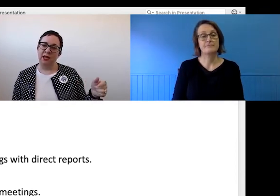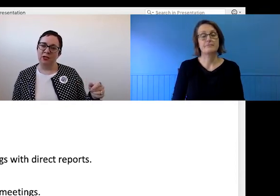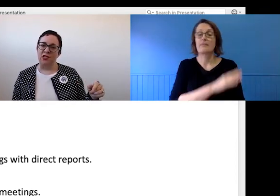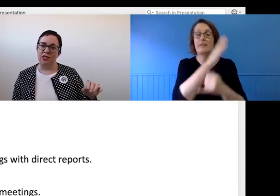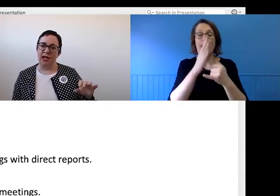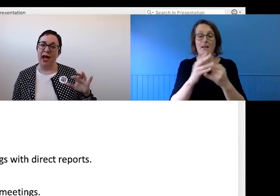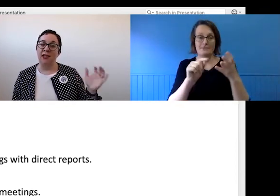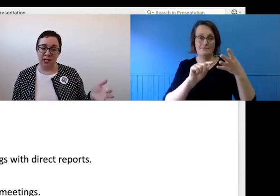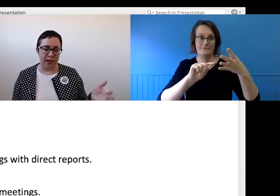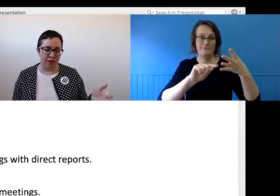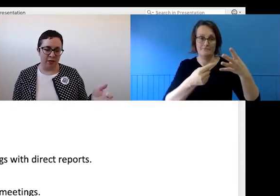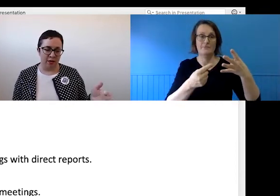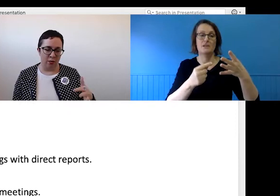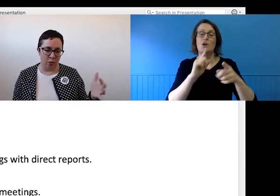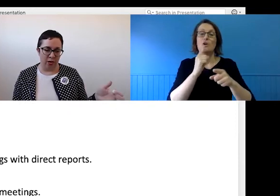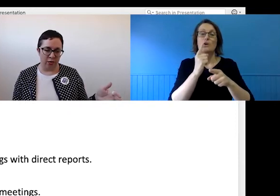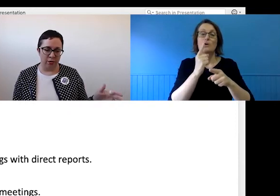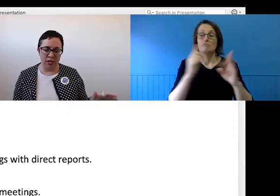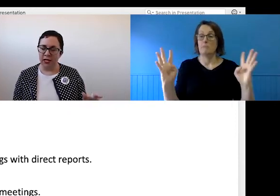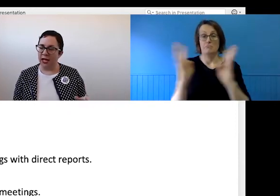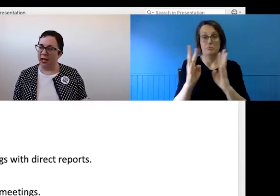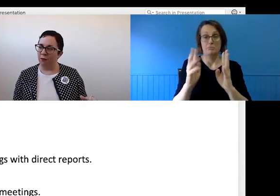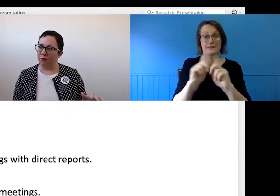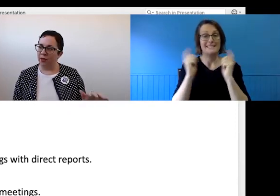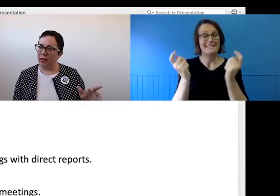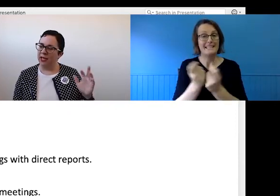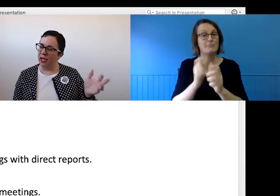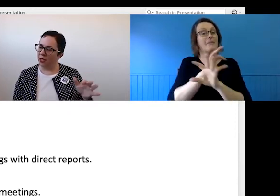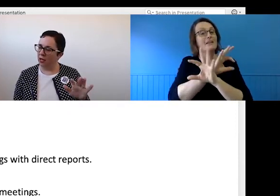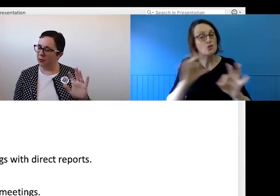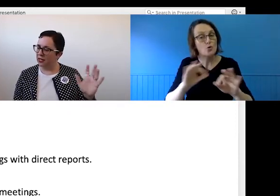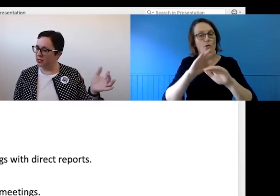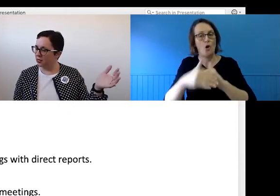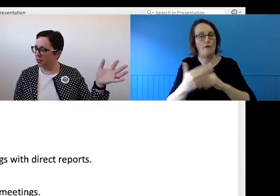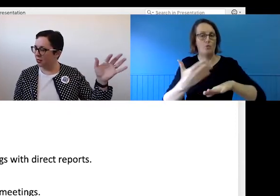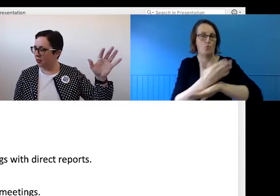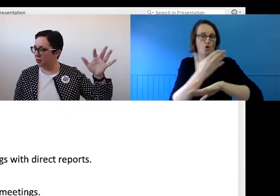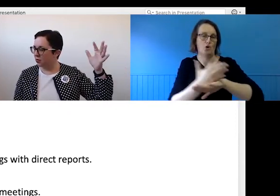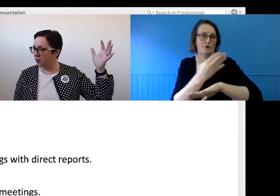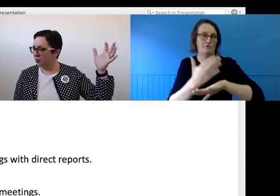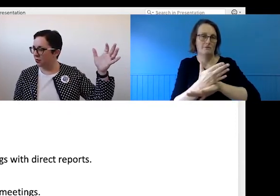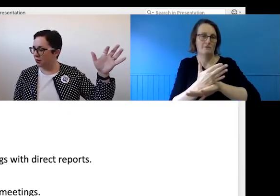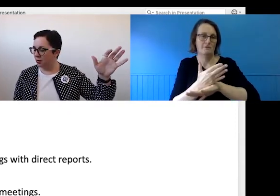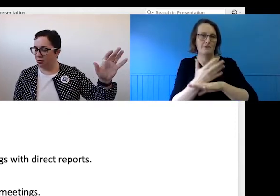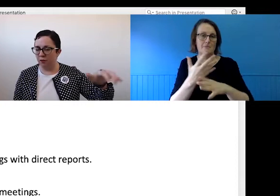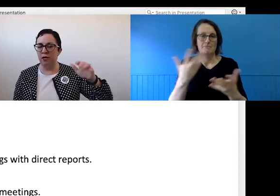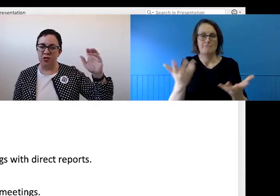interactions that aren't about workload and being a bit thought ful